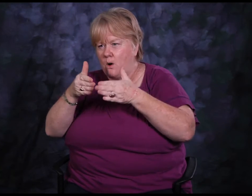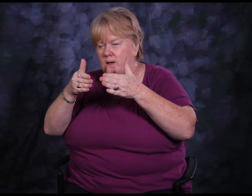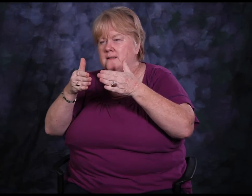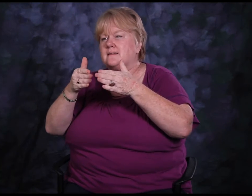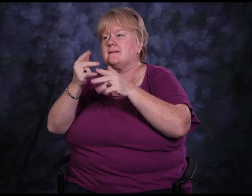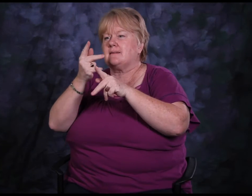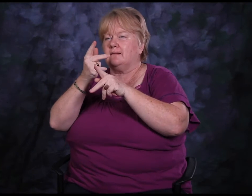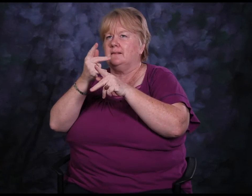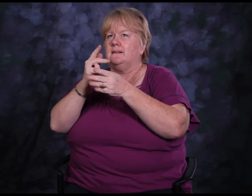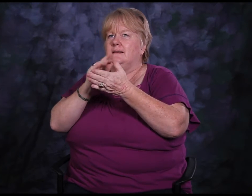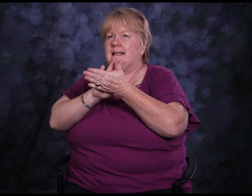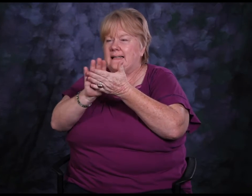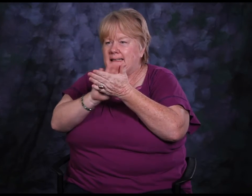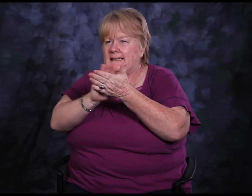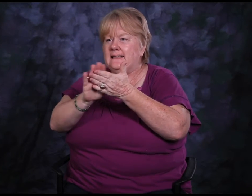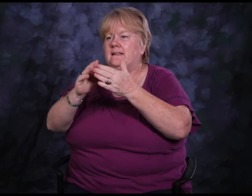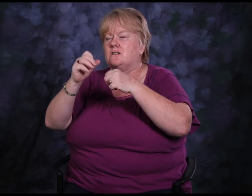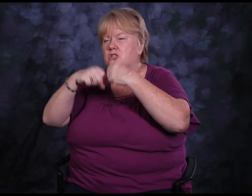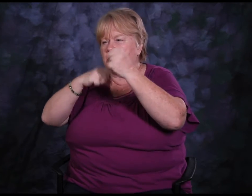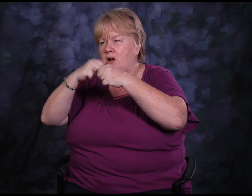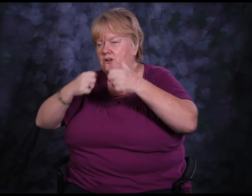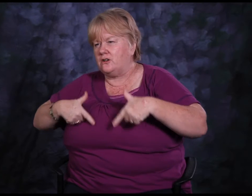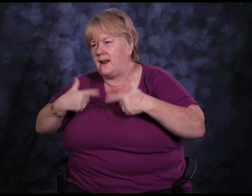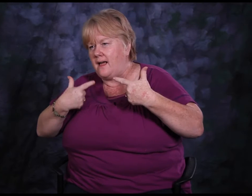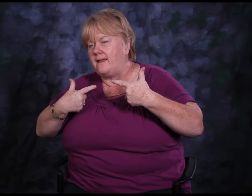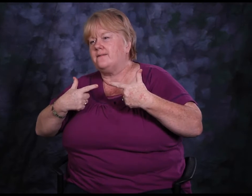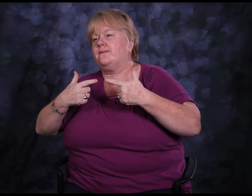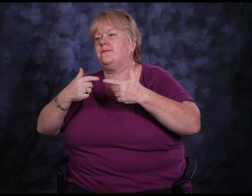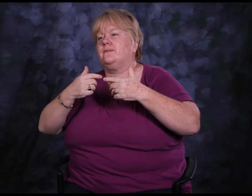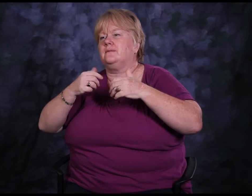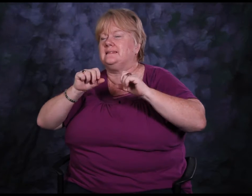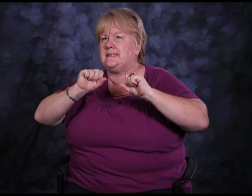and need a structure in my life, that I need to keep up with exercising,